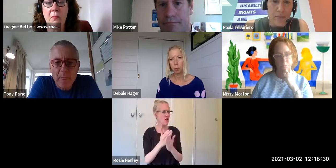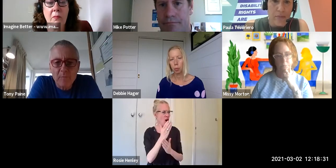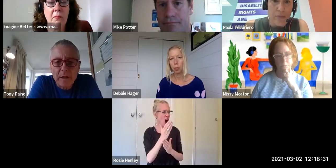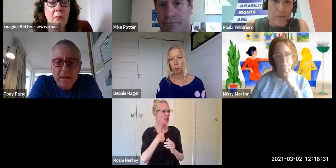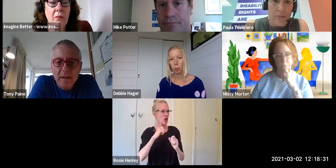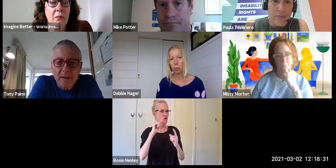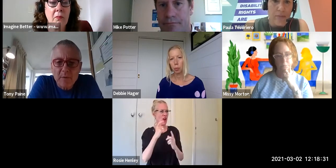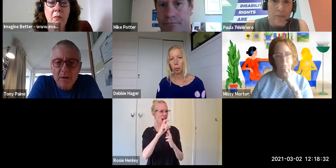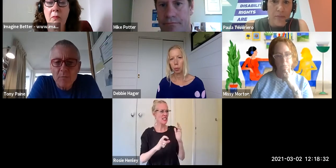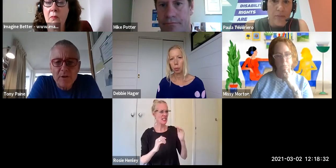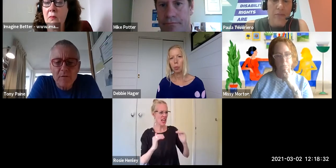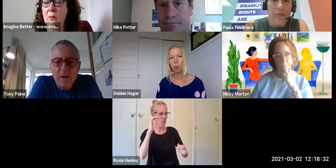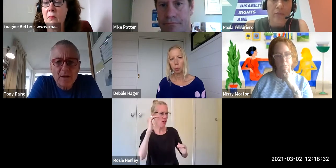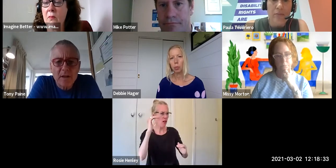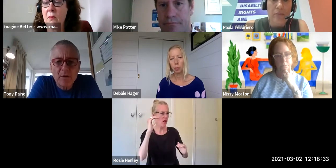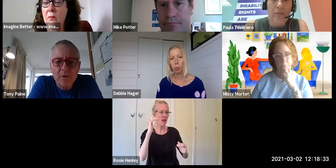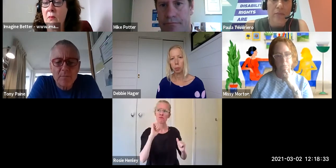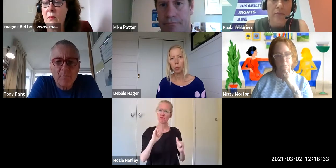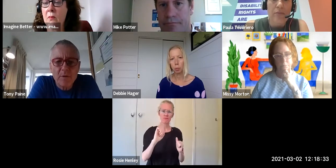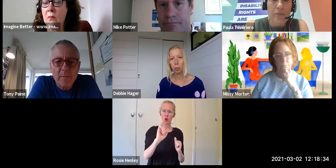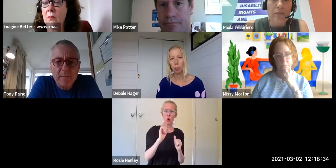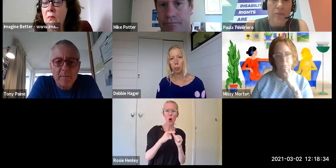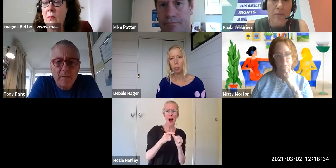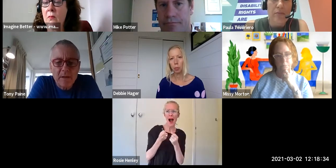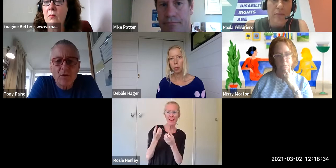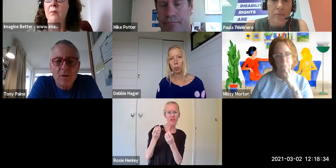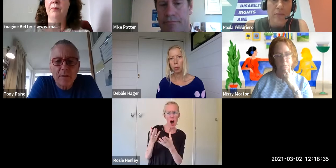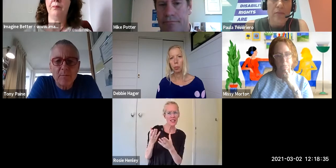society related to disability - what would your advice to someone who's maybe, as a non-disabled